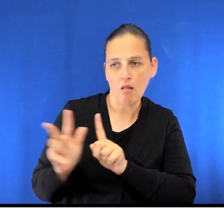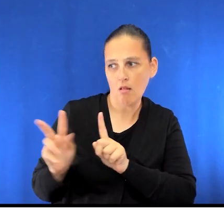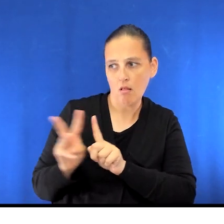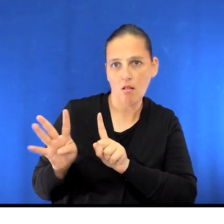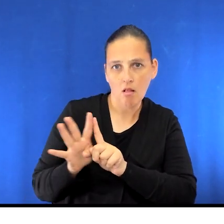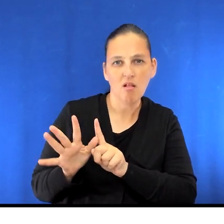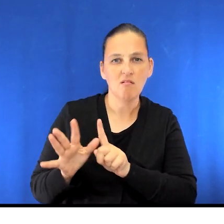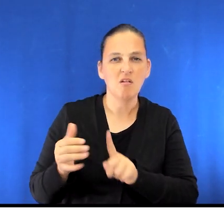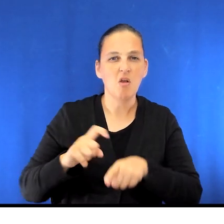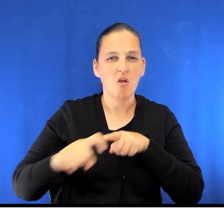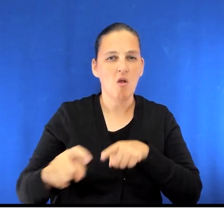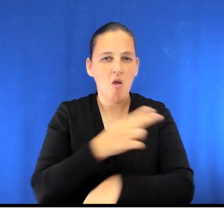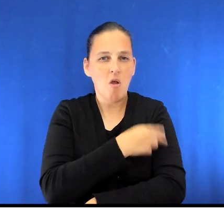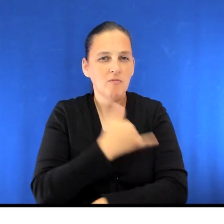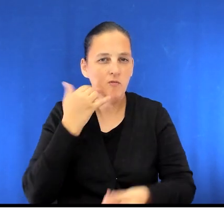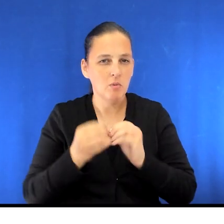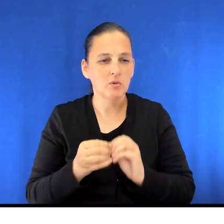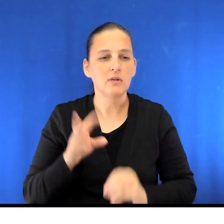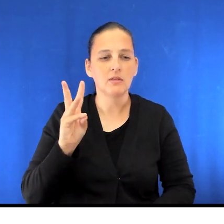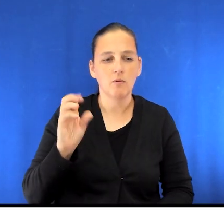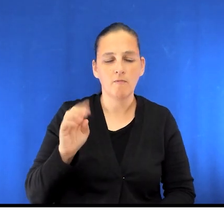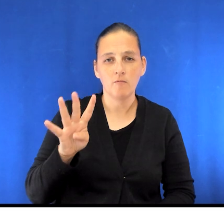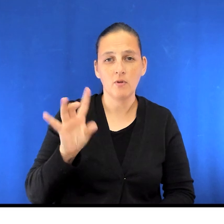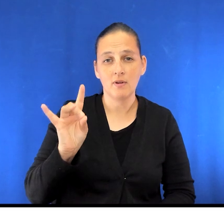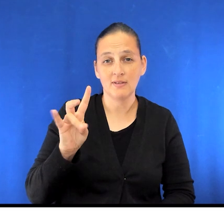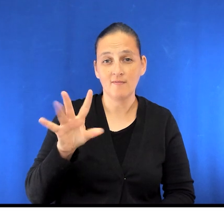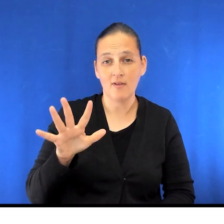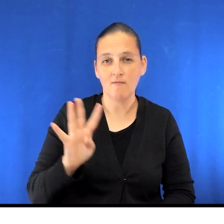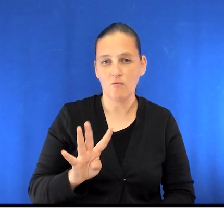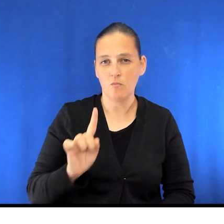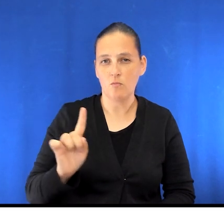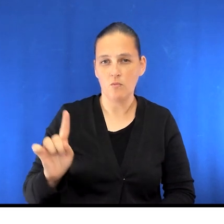call the hospital switchboard at 604-875-4111.